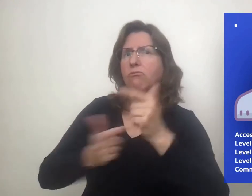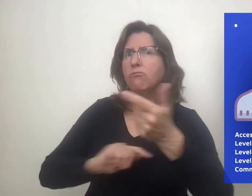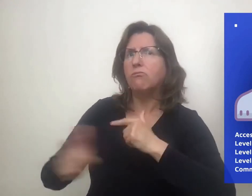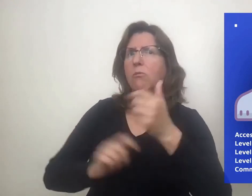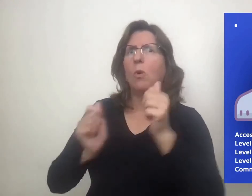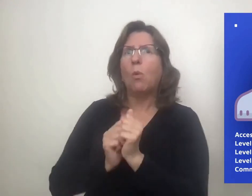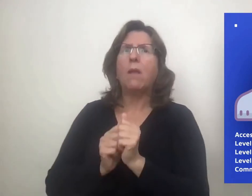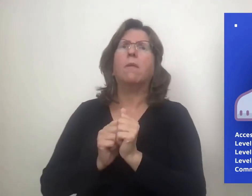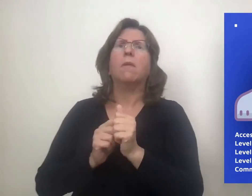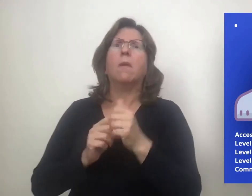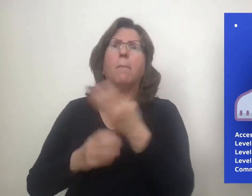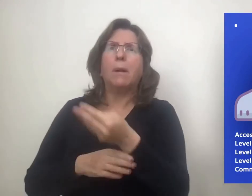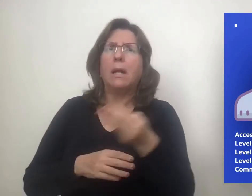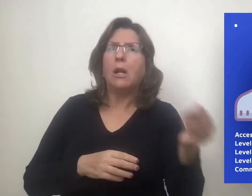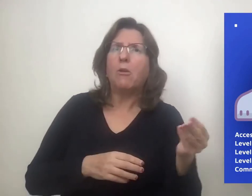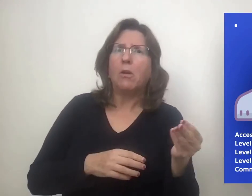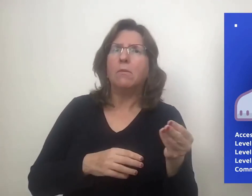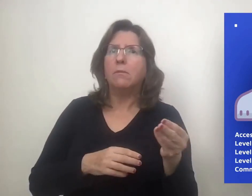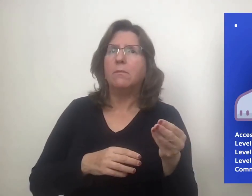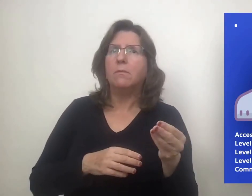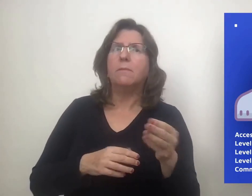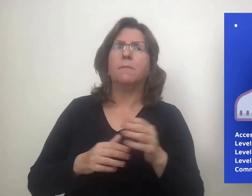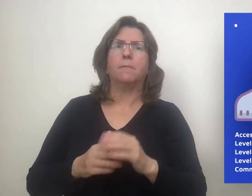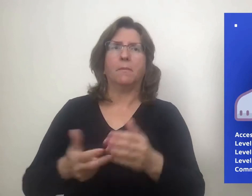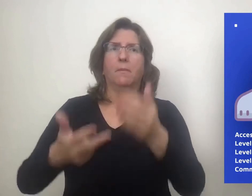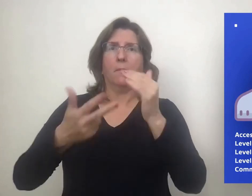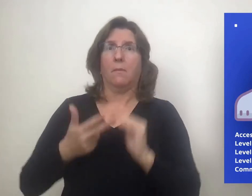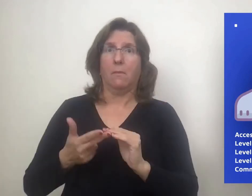student to actively engage and interact with the material.